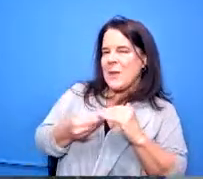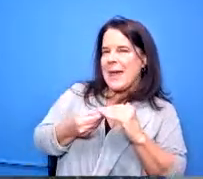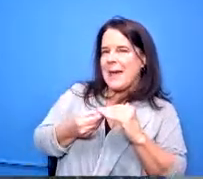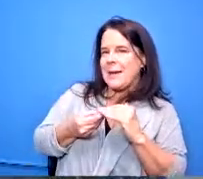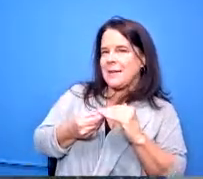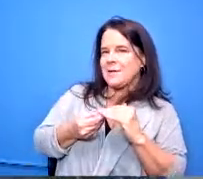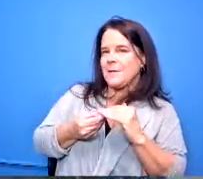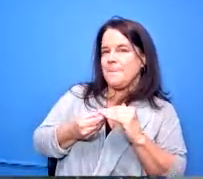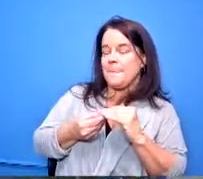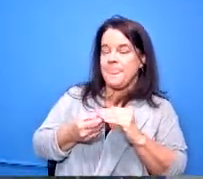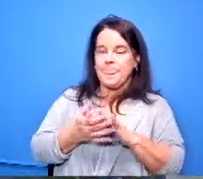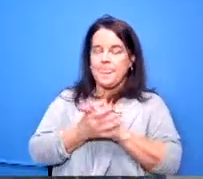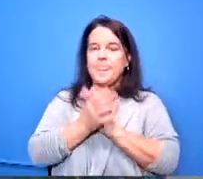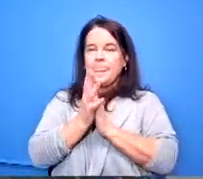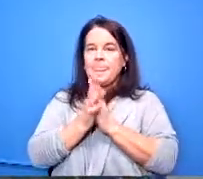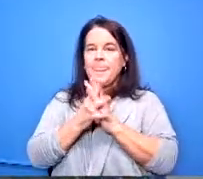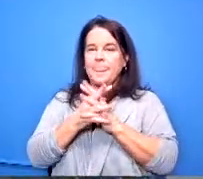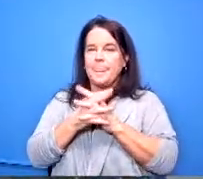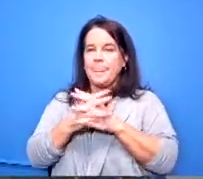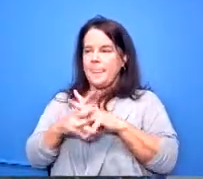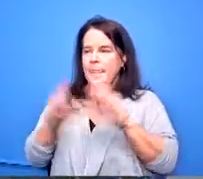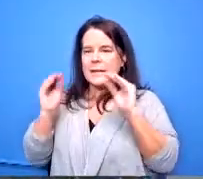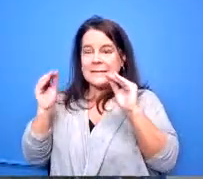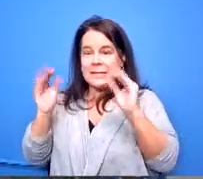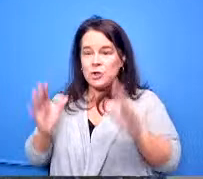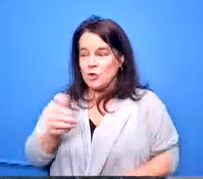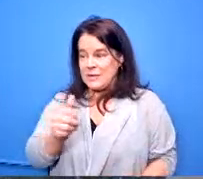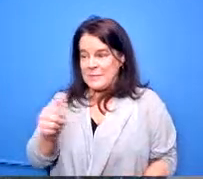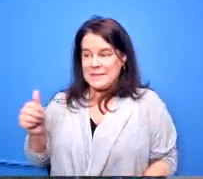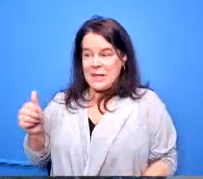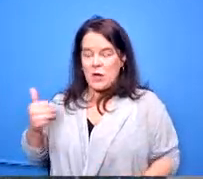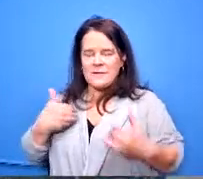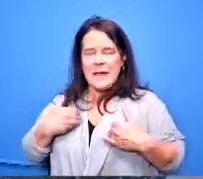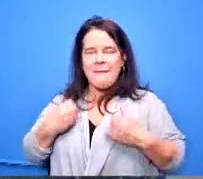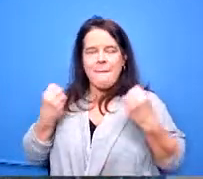know teachers bring all kinds of ideas like that all the time i think back to you know 20 years